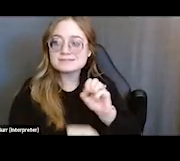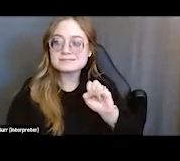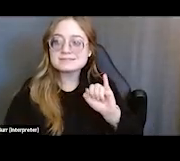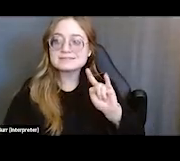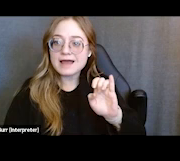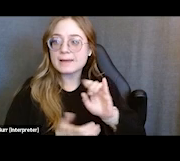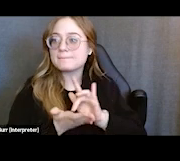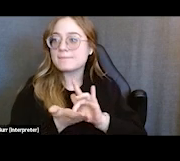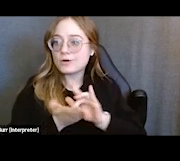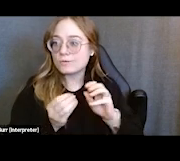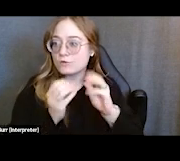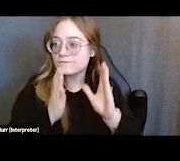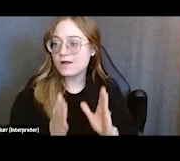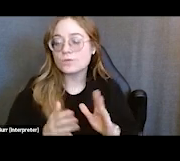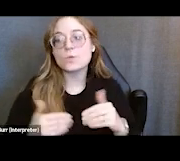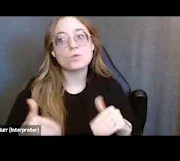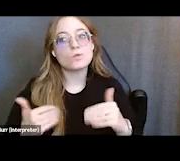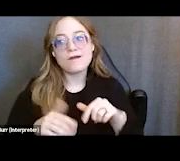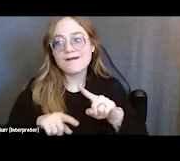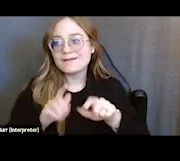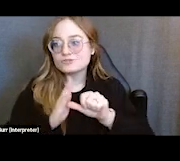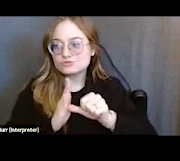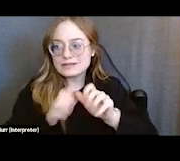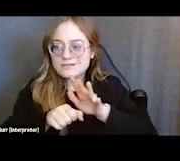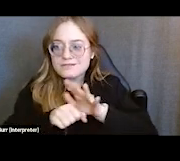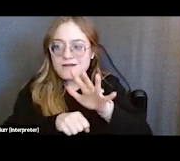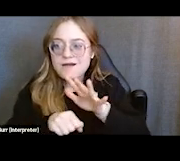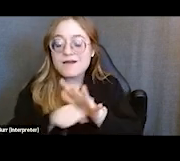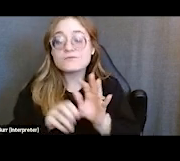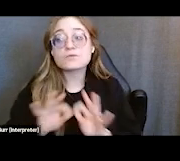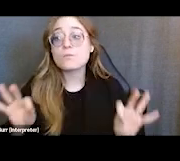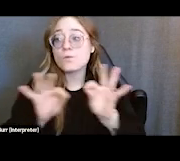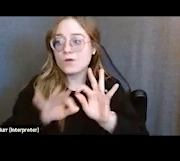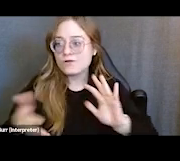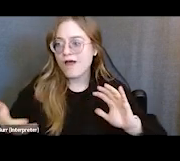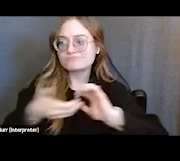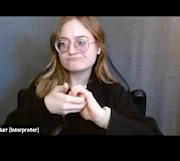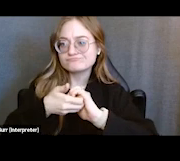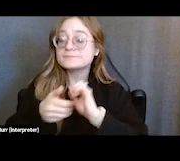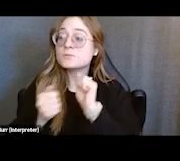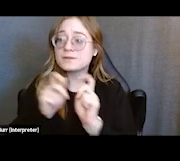that it is really important to work with individuals who know and understand what SOAR is